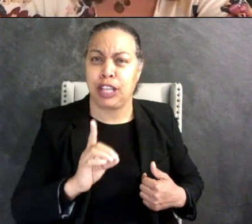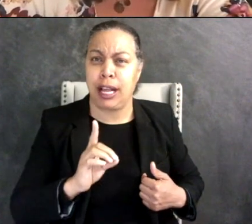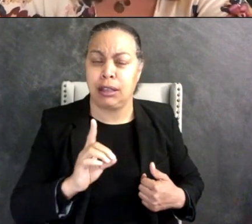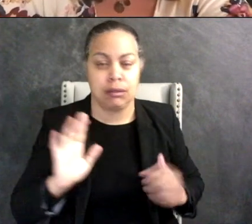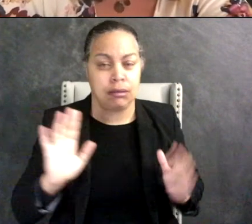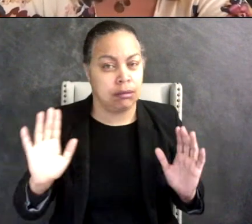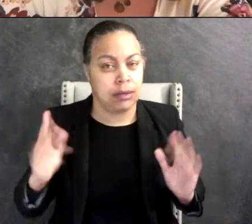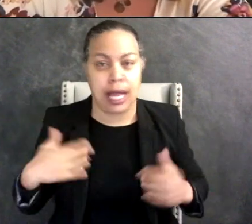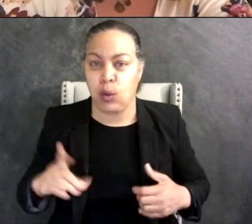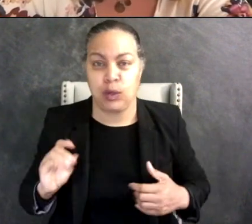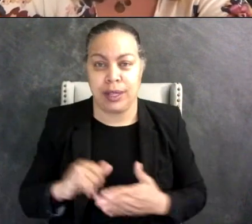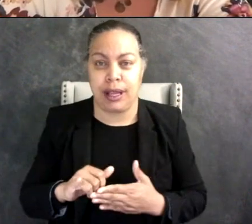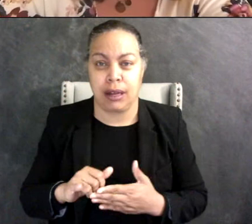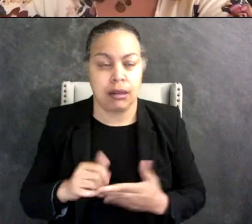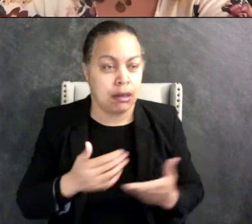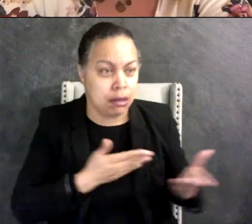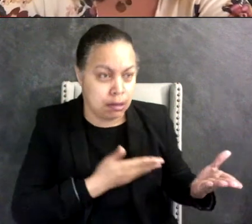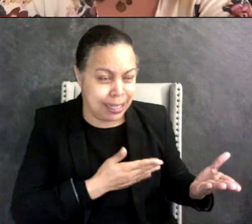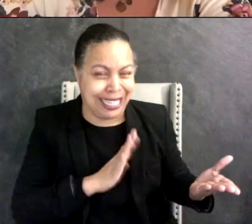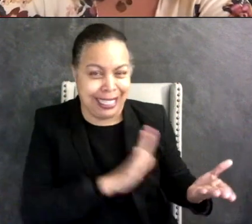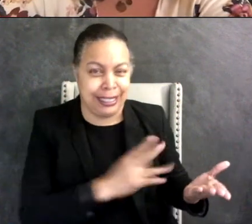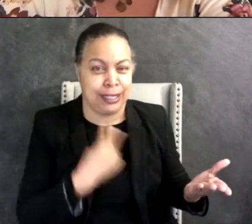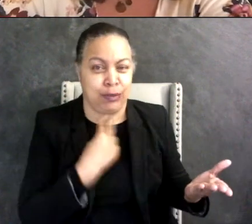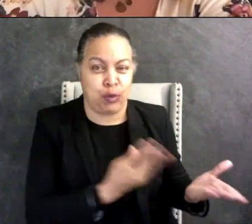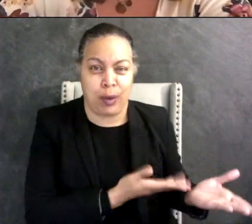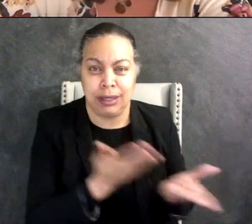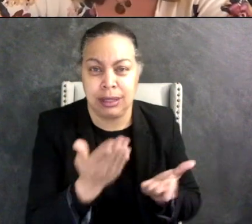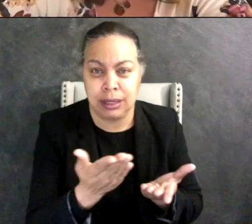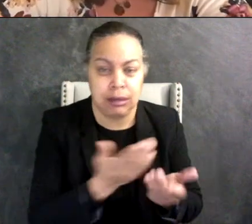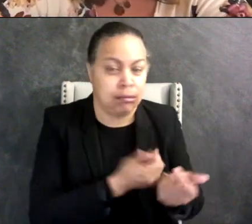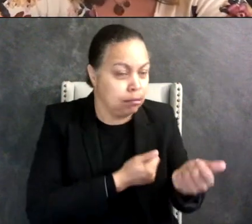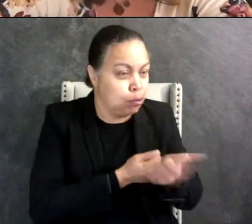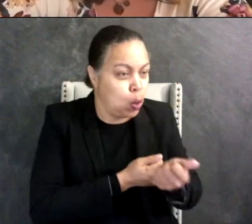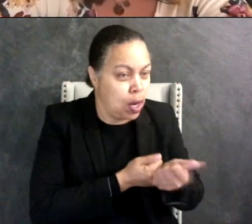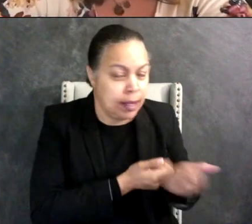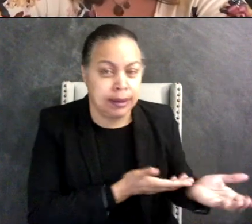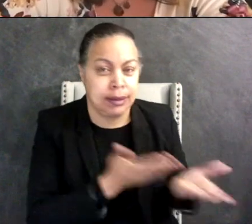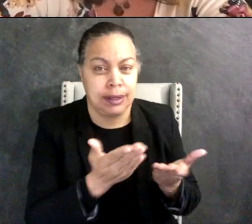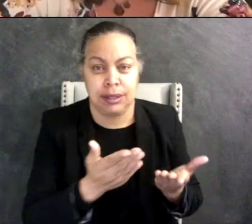his voice and support him but I never wanted to speak for him. So you know since he was little,